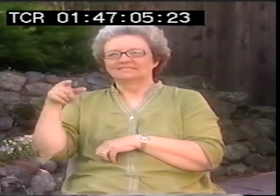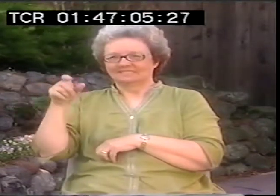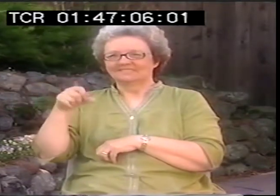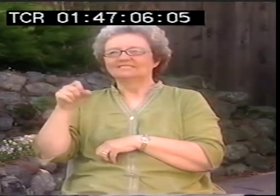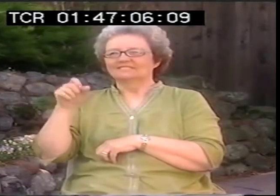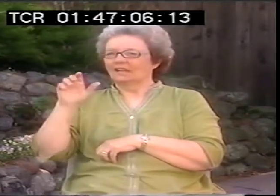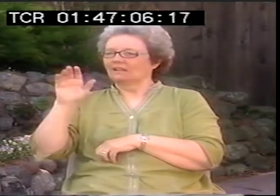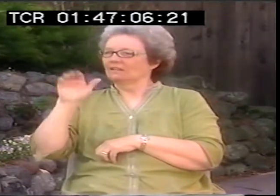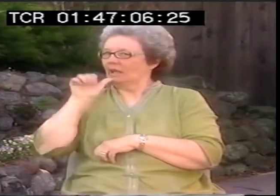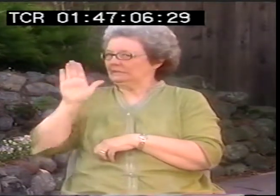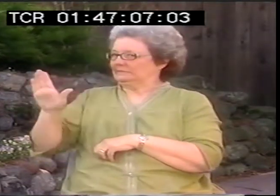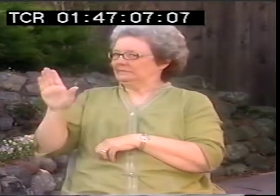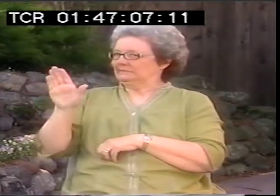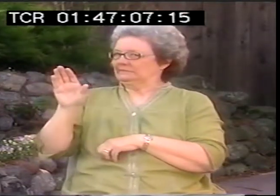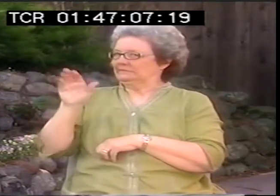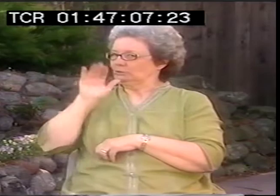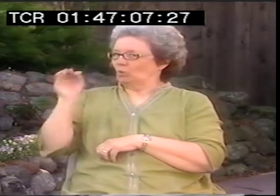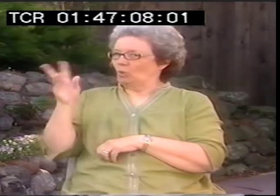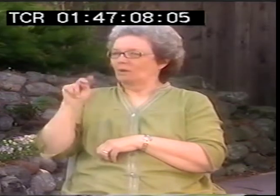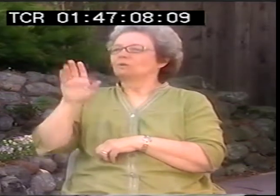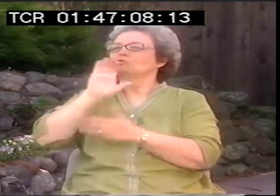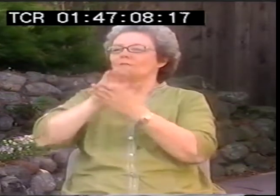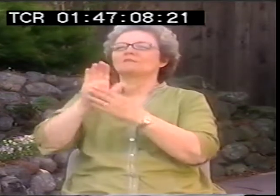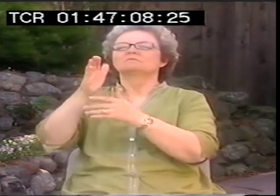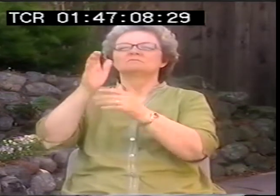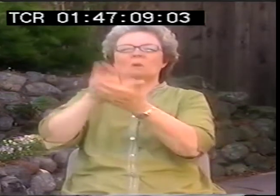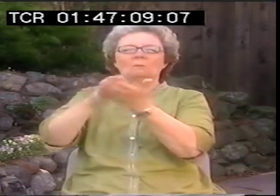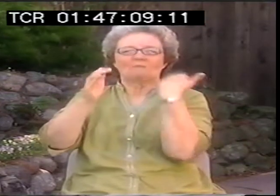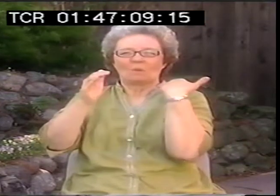His personality was captivating. He was married at the time.